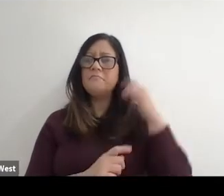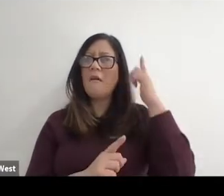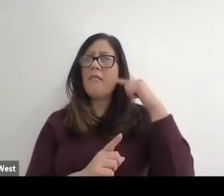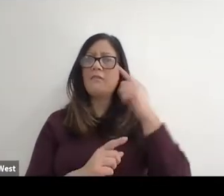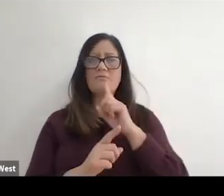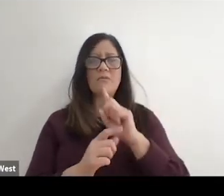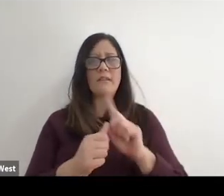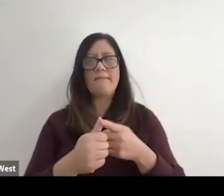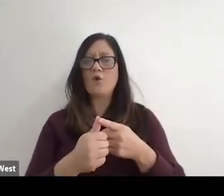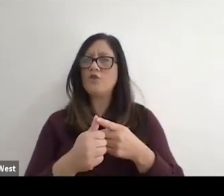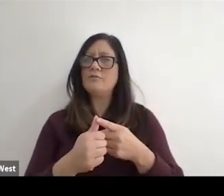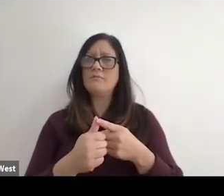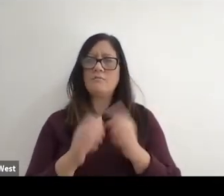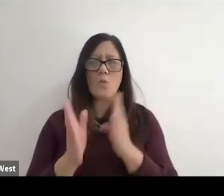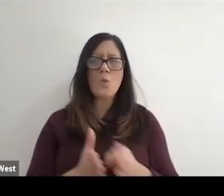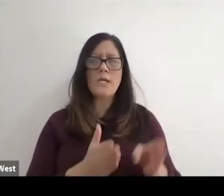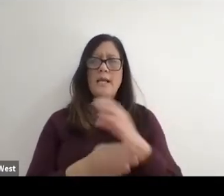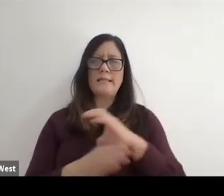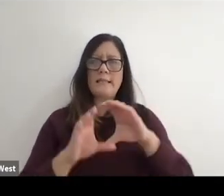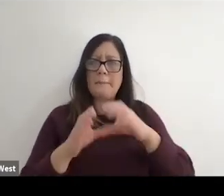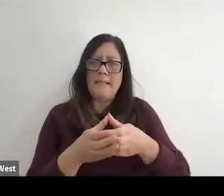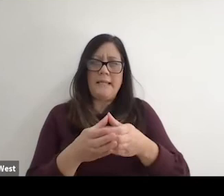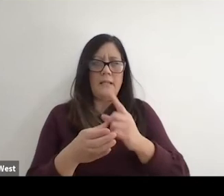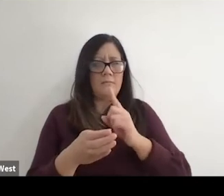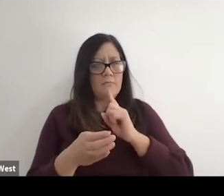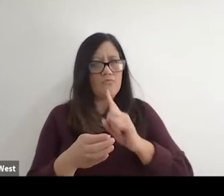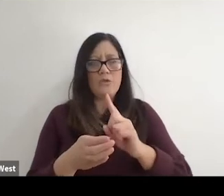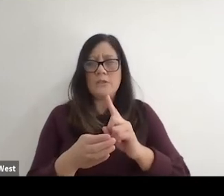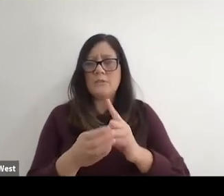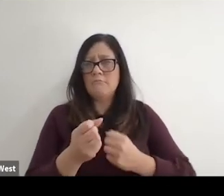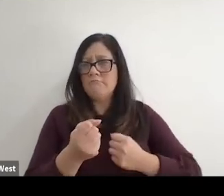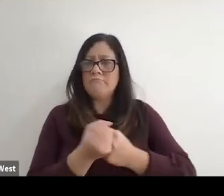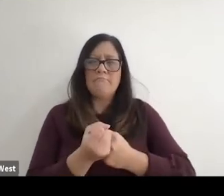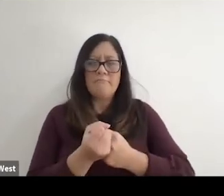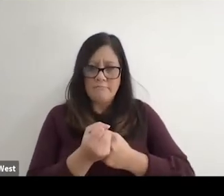first organizing committee that that. Really embraced.